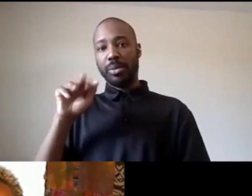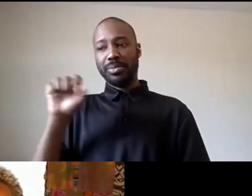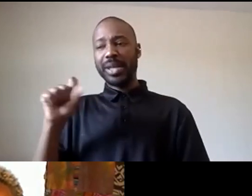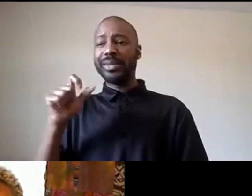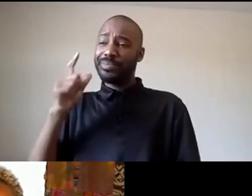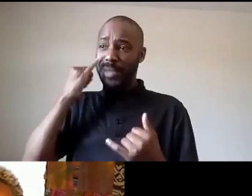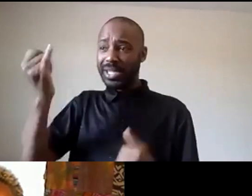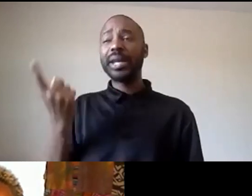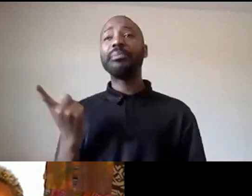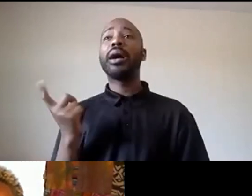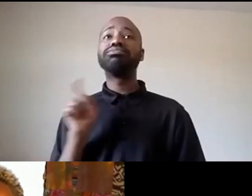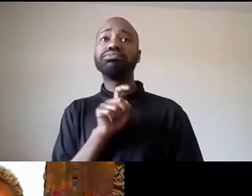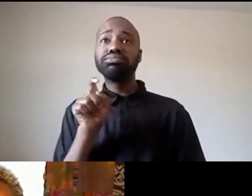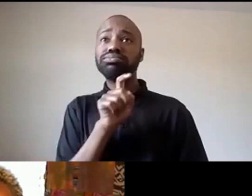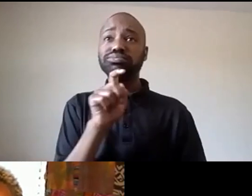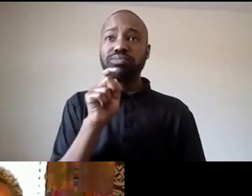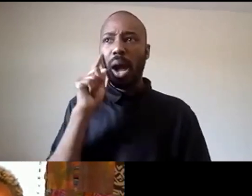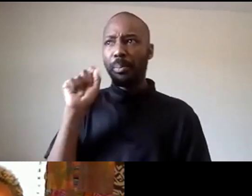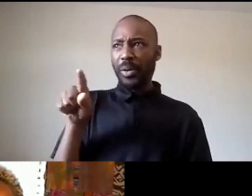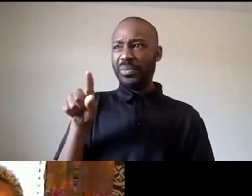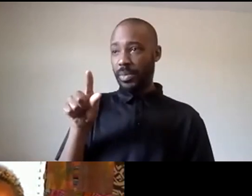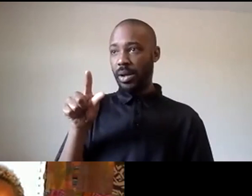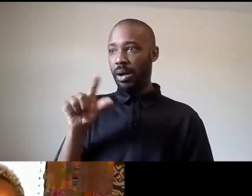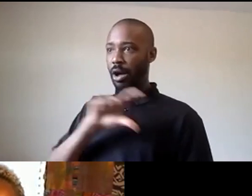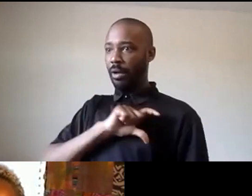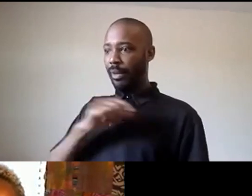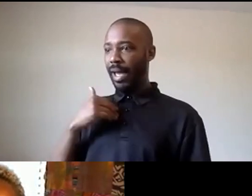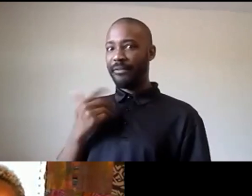why can't the cal states also be a place of abolition